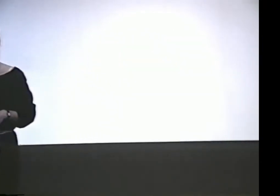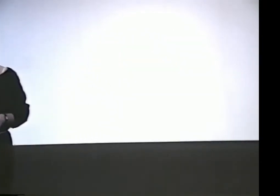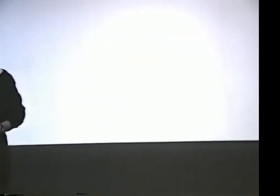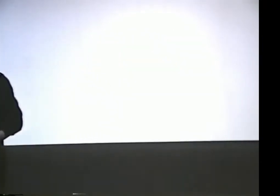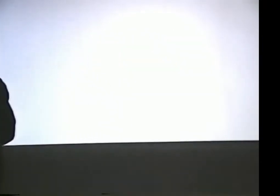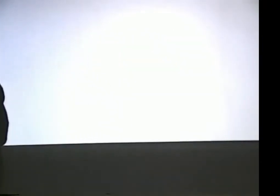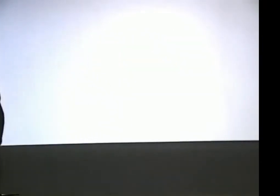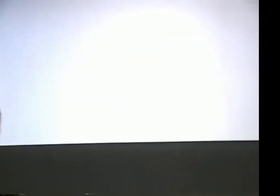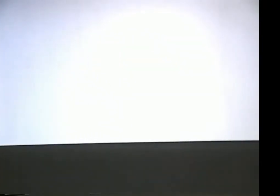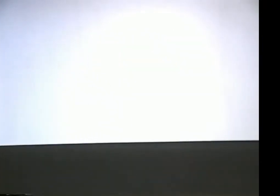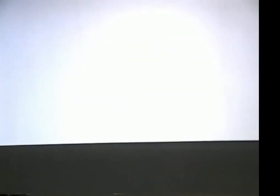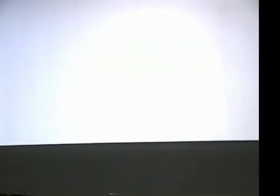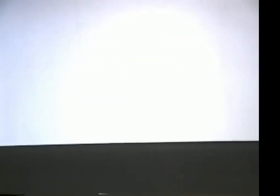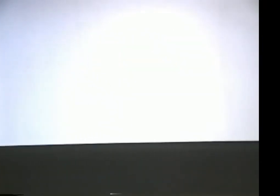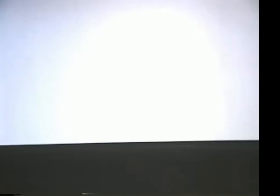OK.